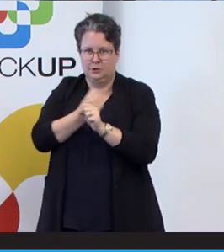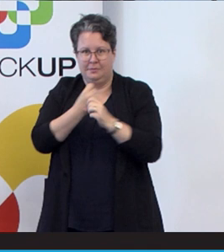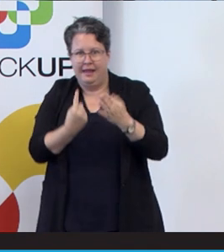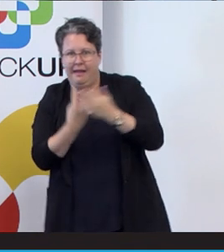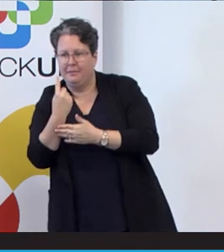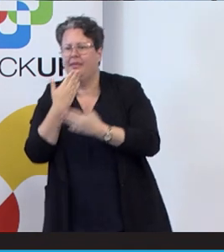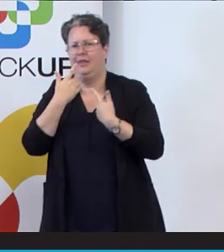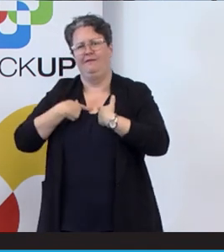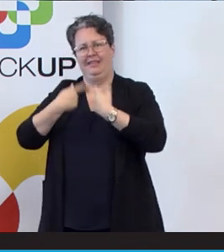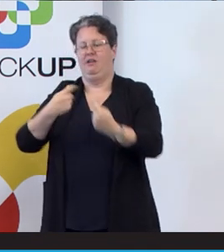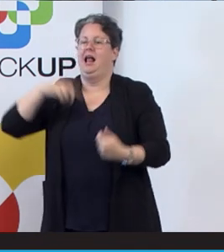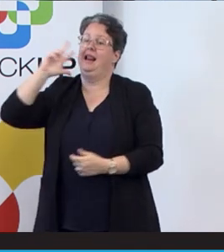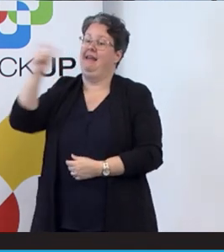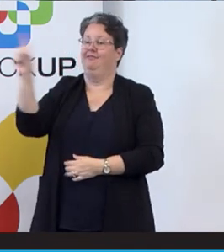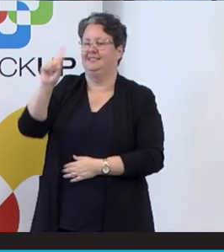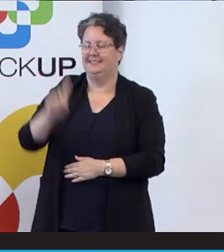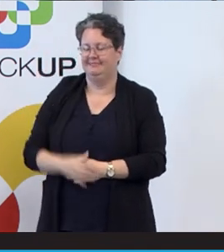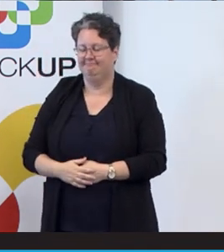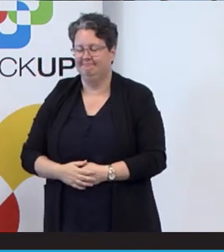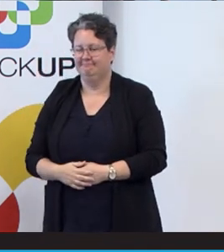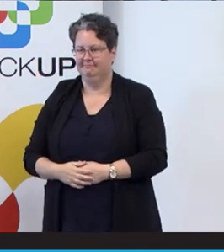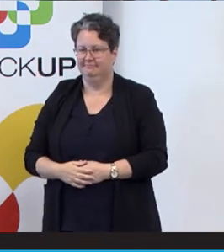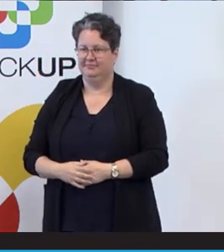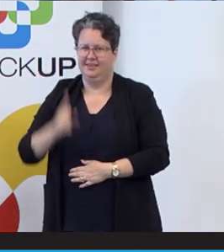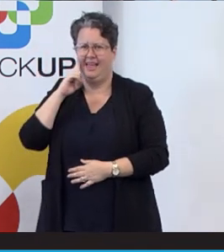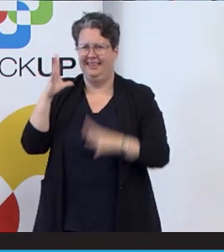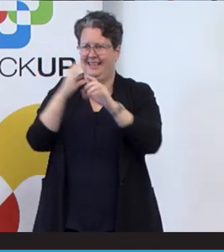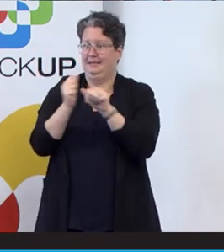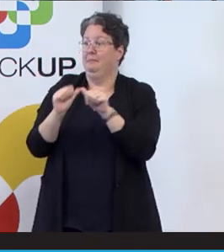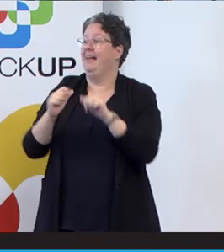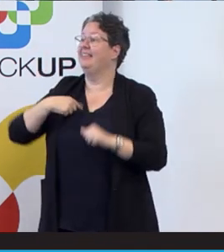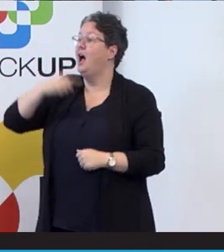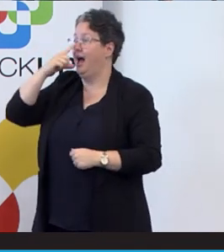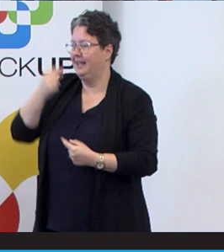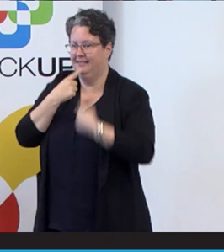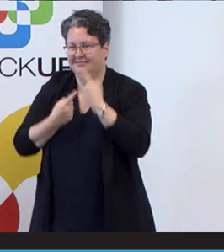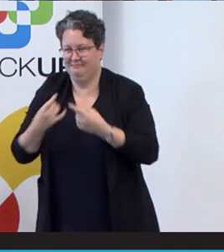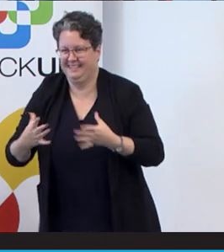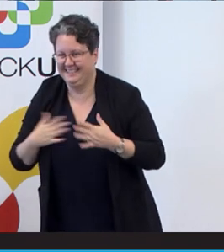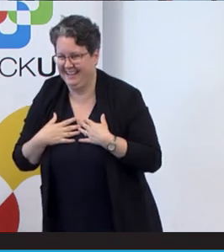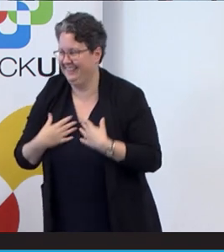the invite. I loved it. So I think that sums it up better than I probably could have. But yeah,